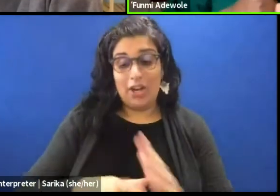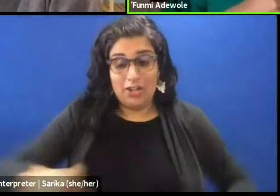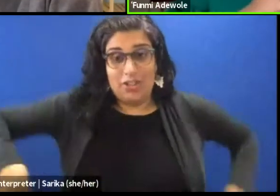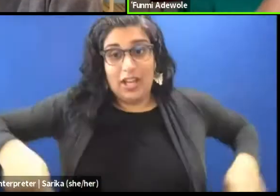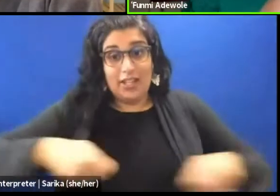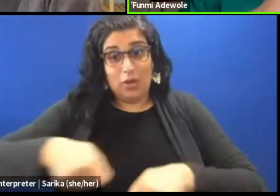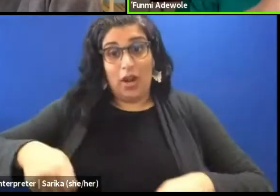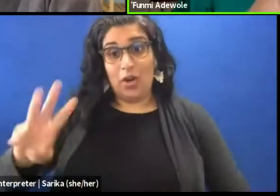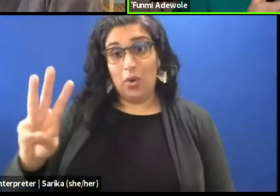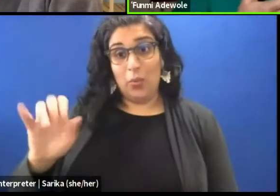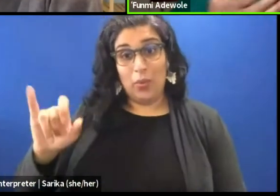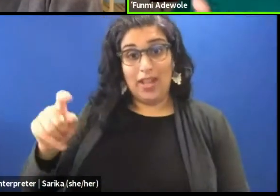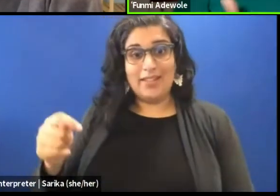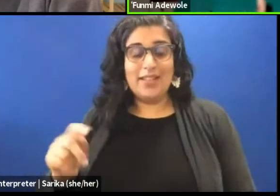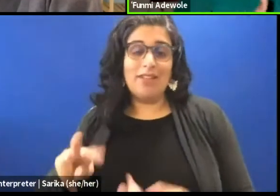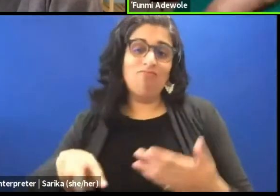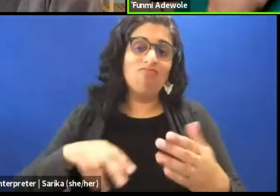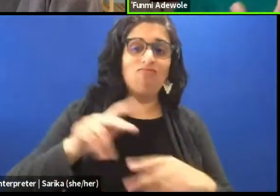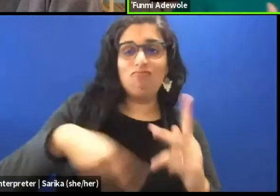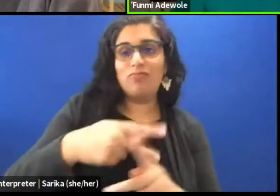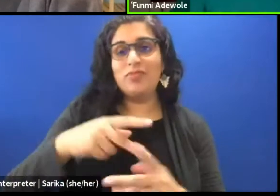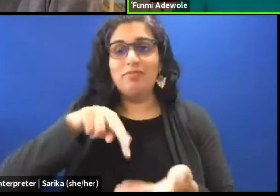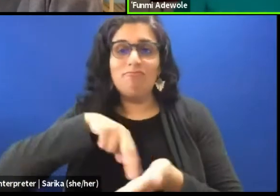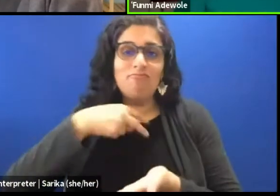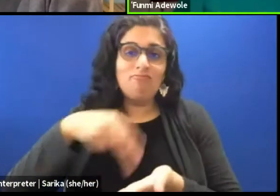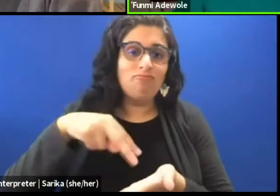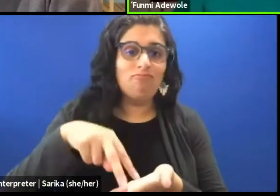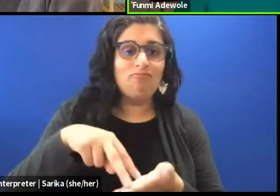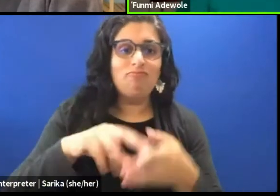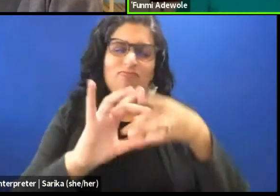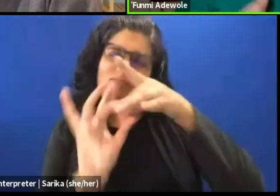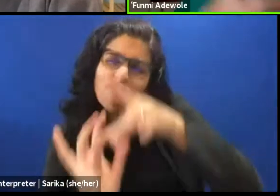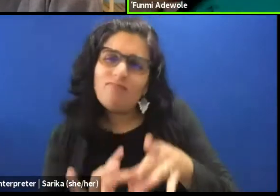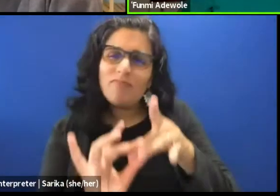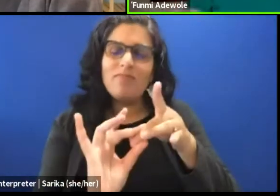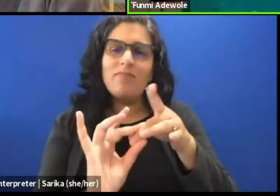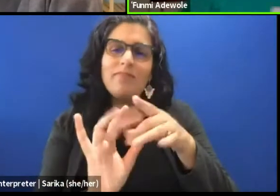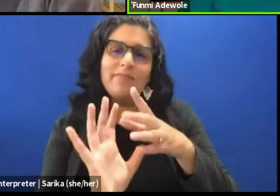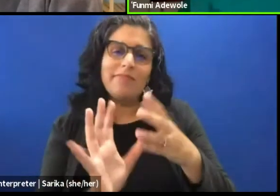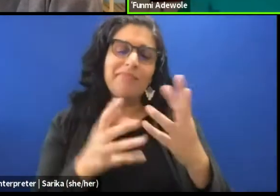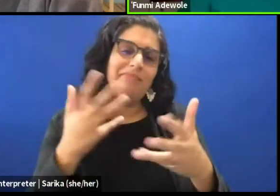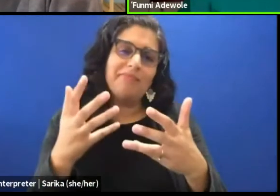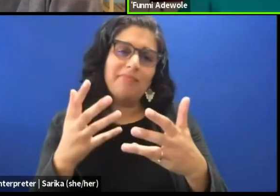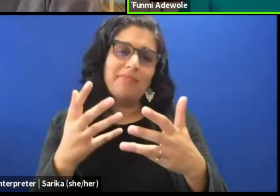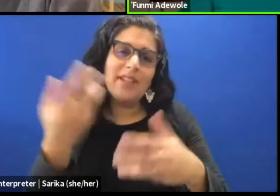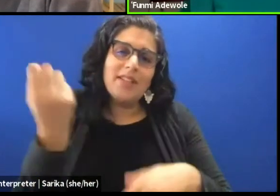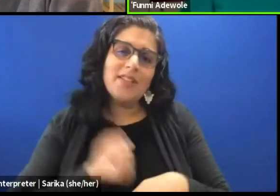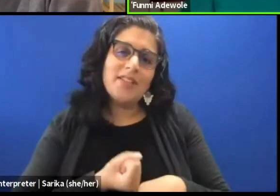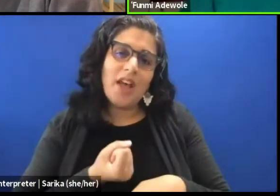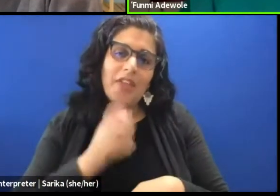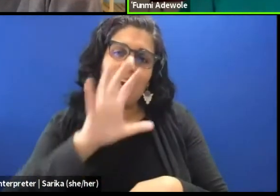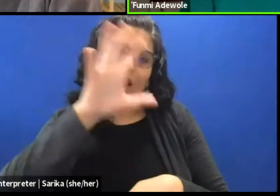and as a particular kind of dance, which is you know grounded in Southern African culture,